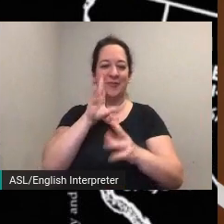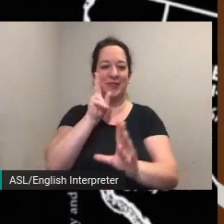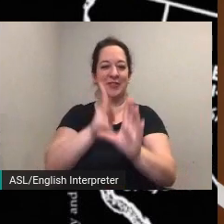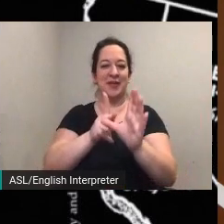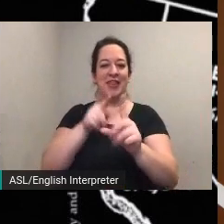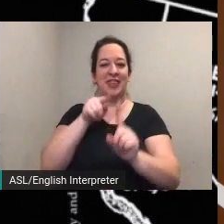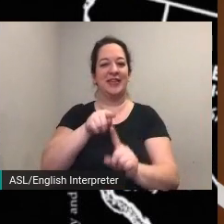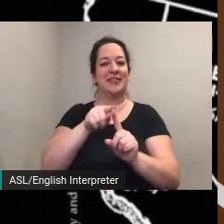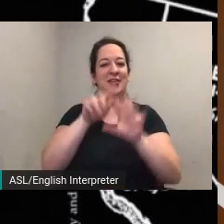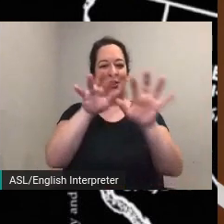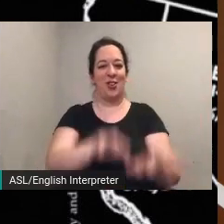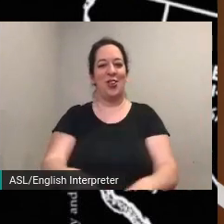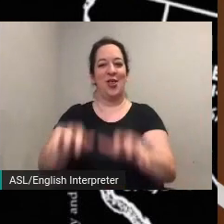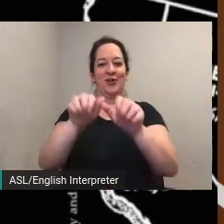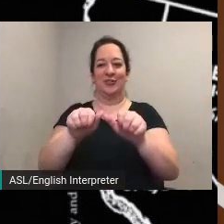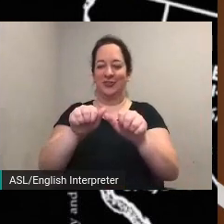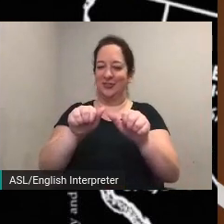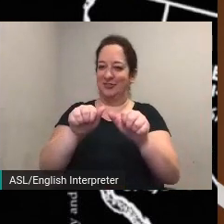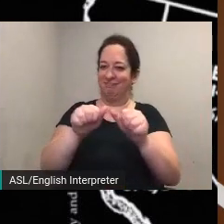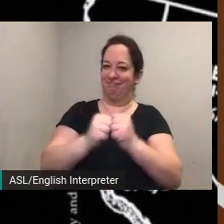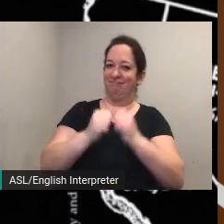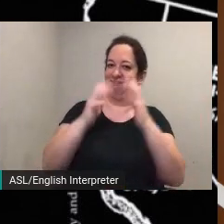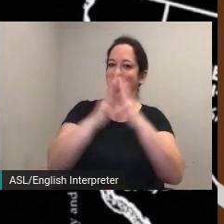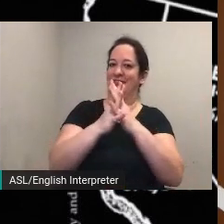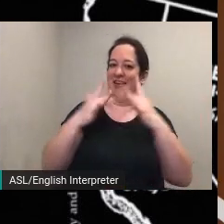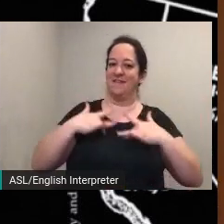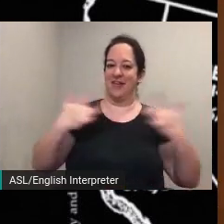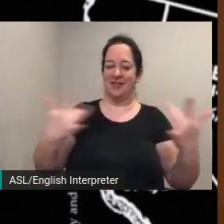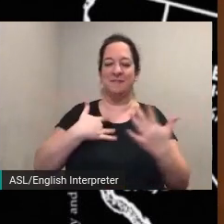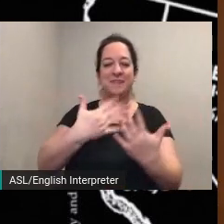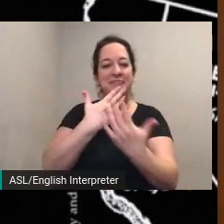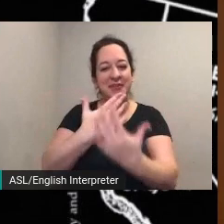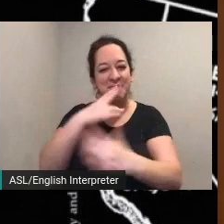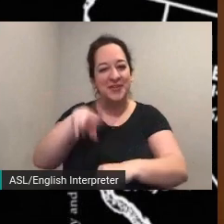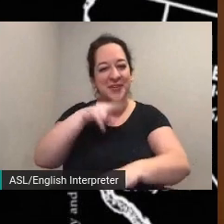thank you to the national park service and our many partners in this project